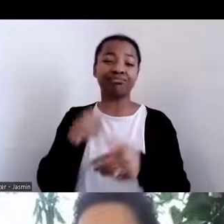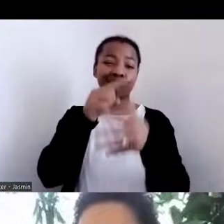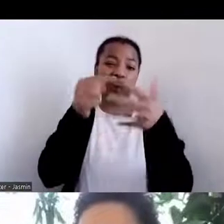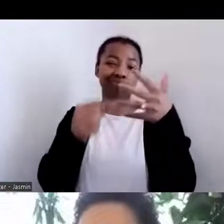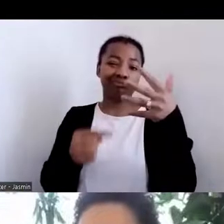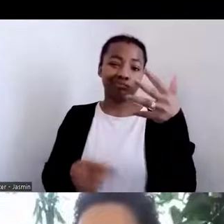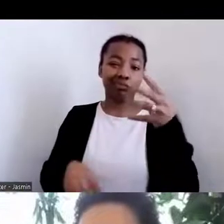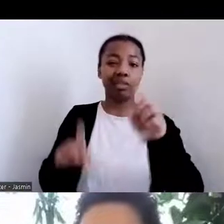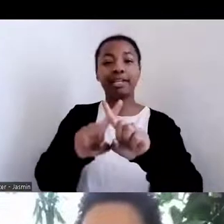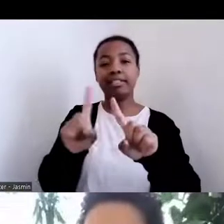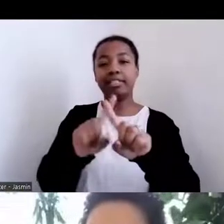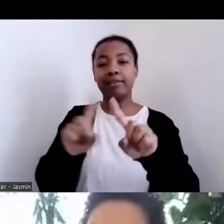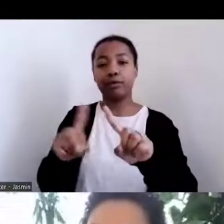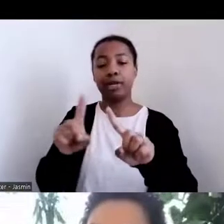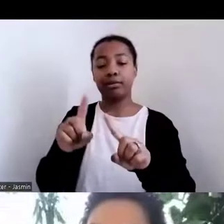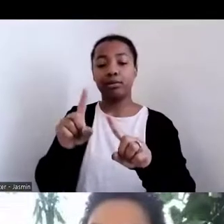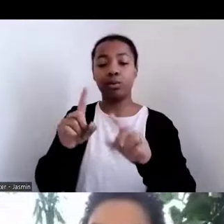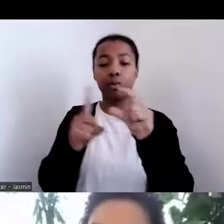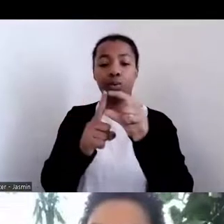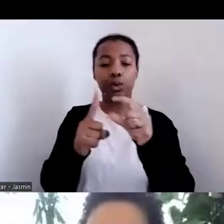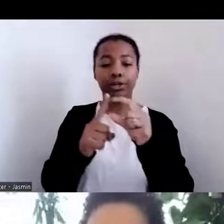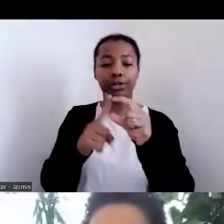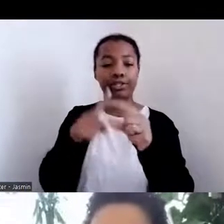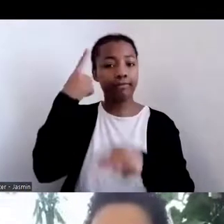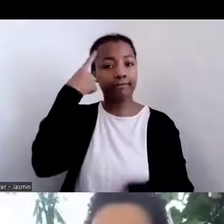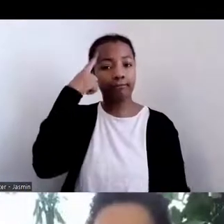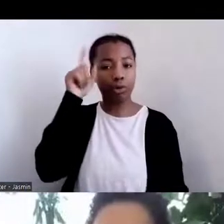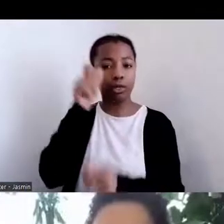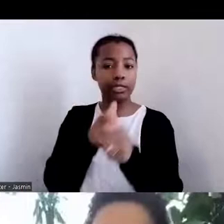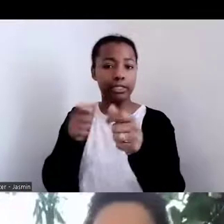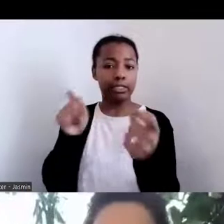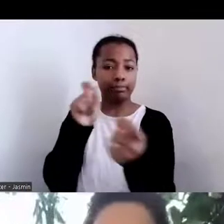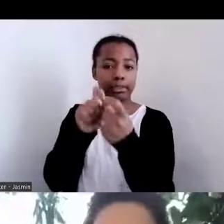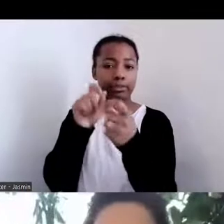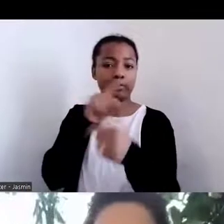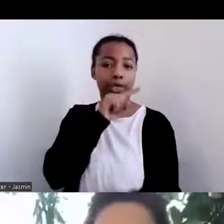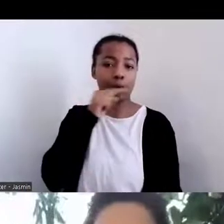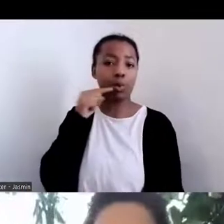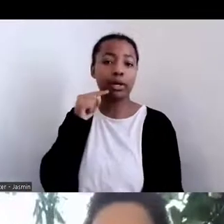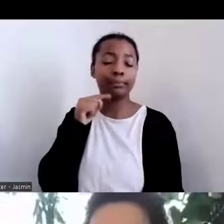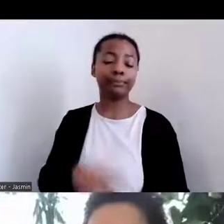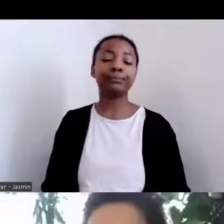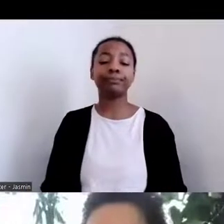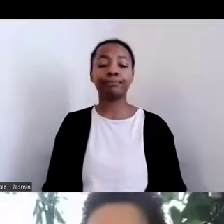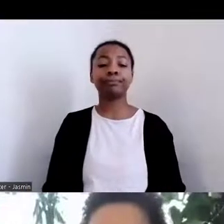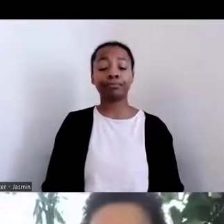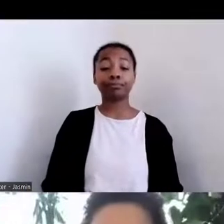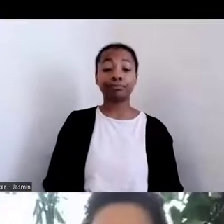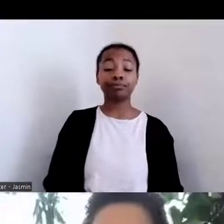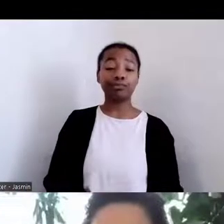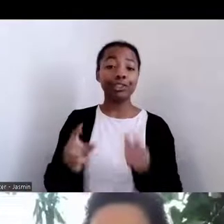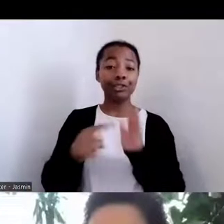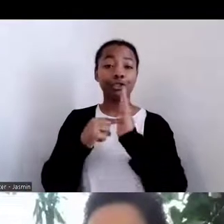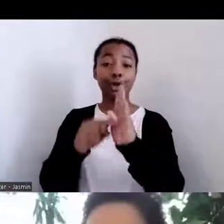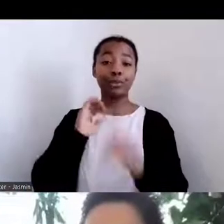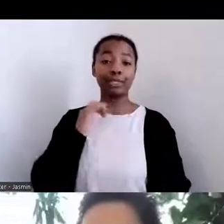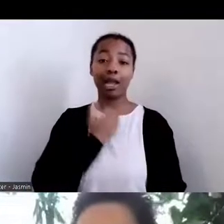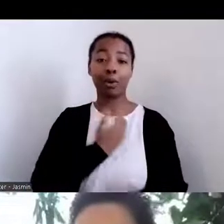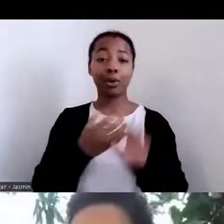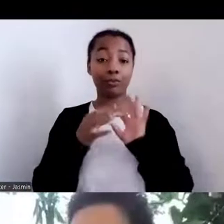Those are just a few examples of our relationship with the corn, but also our story. It's, you know, found in our songs.